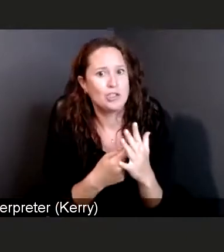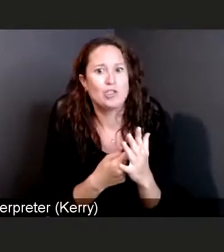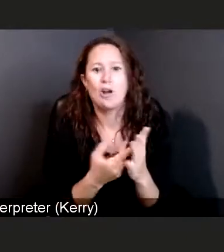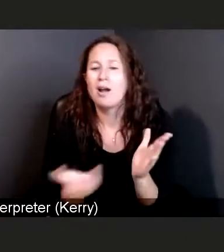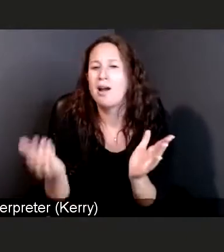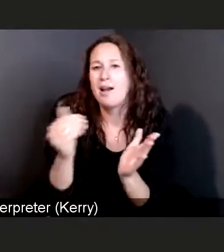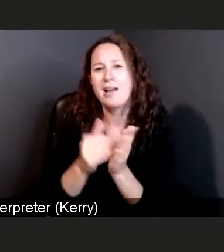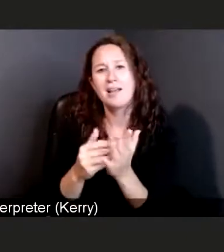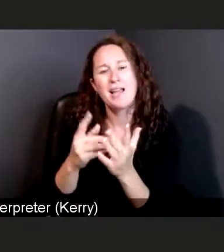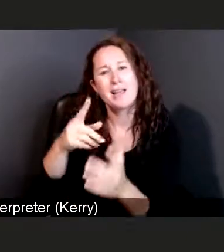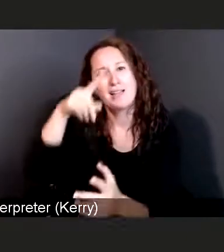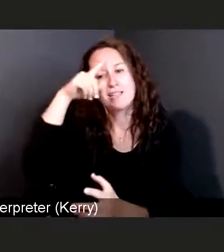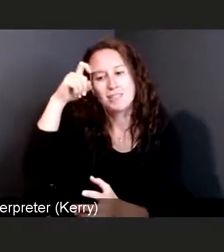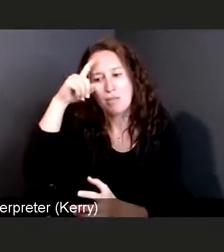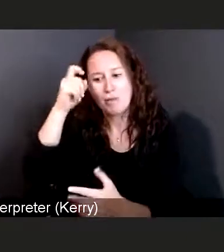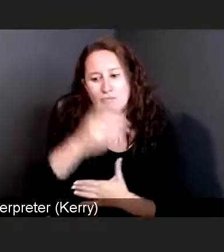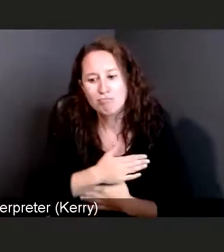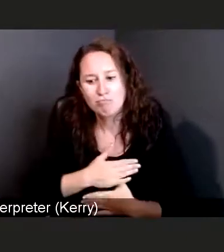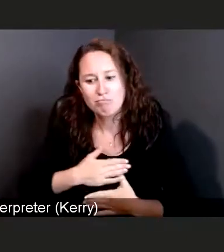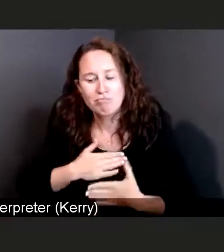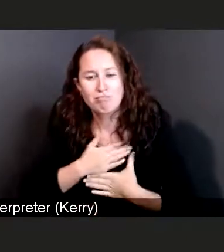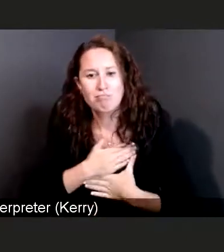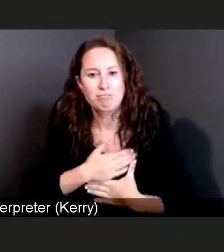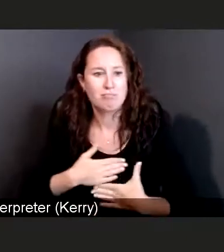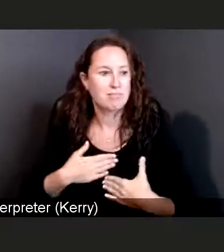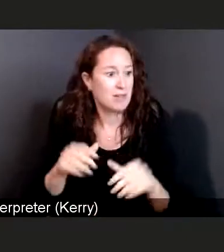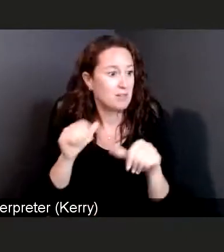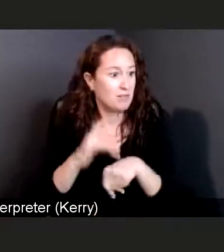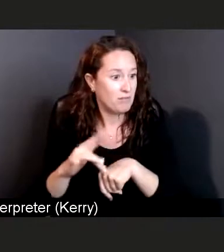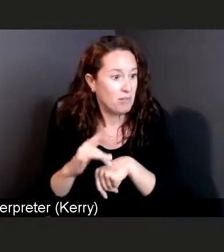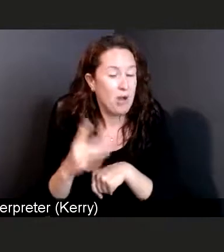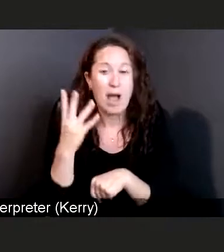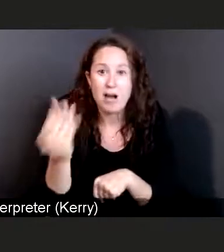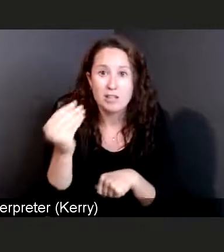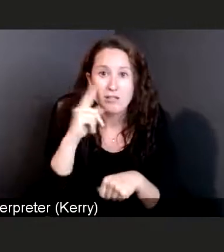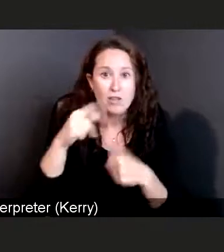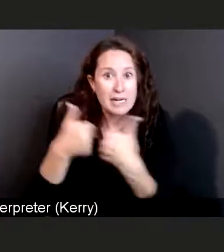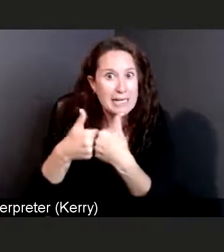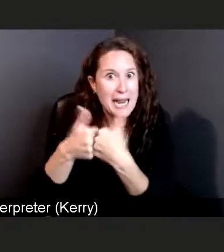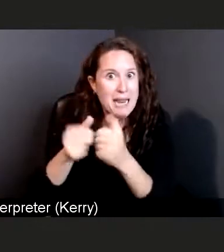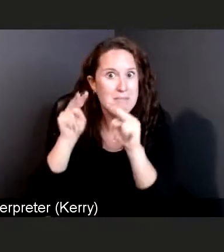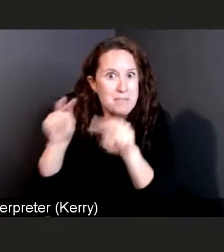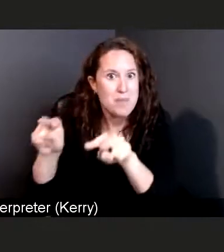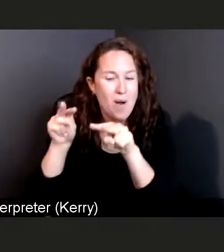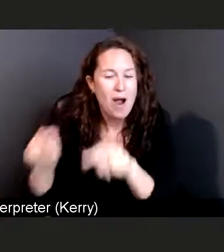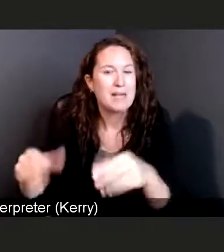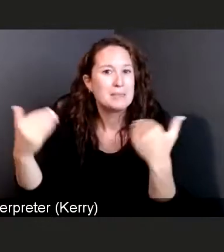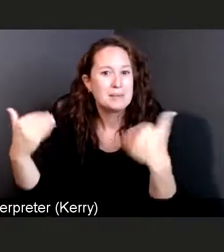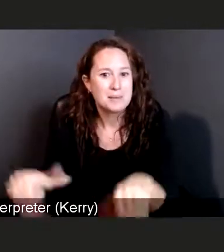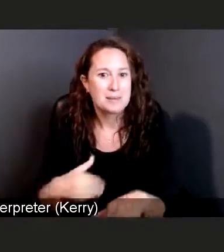I got to go to a Shorebirds game, I got to go to finally do the star board for the first time